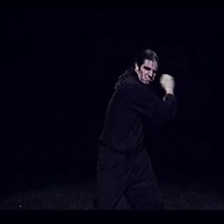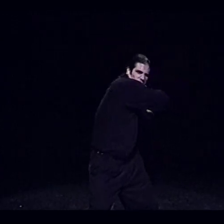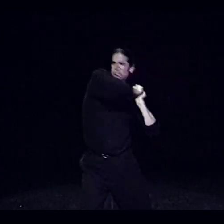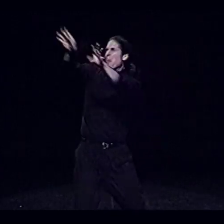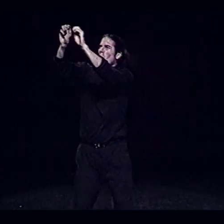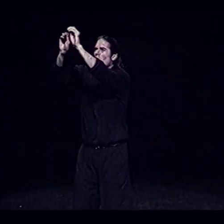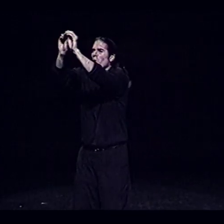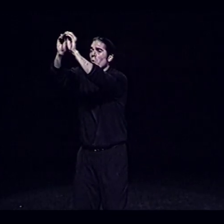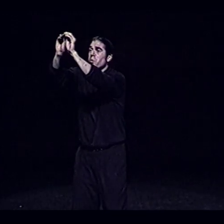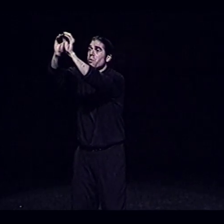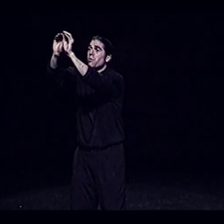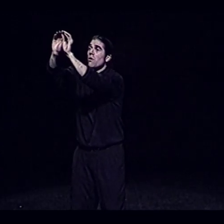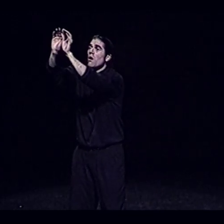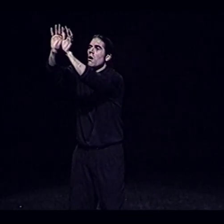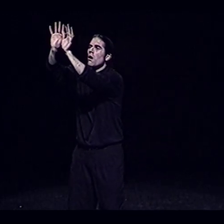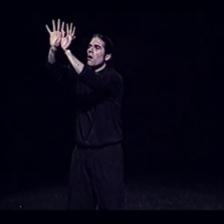A blazing sun